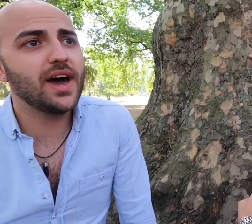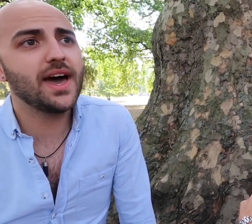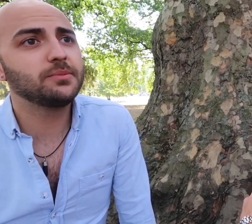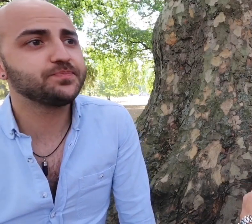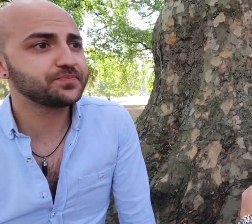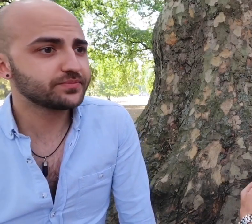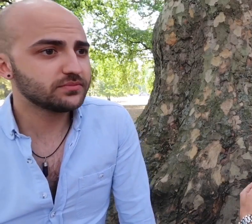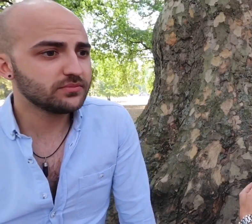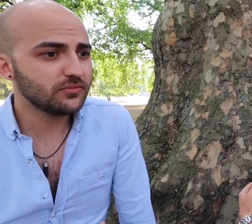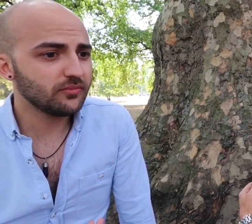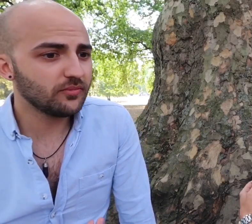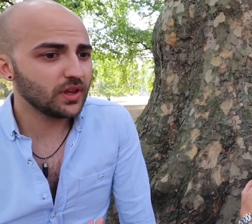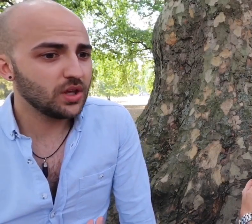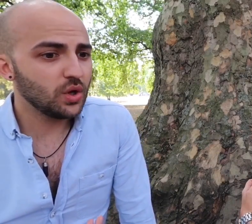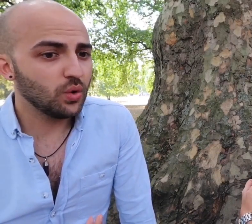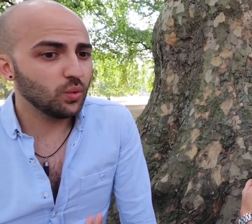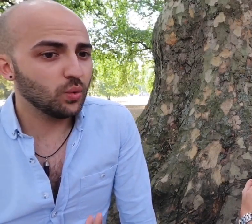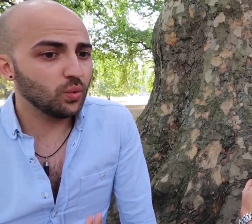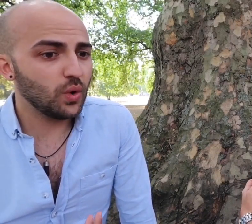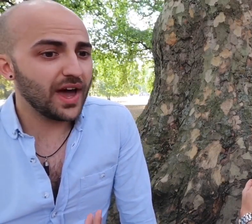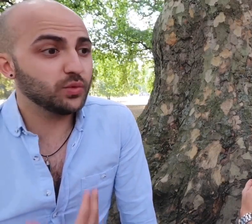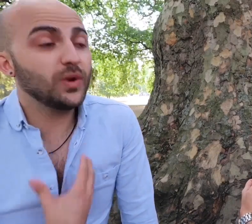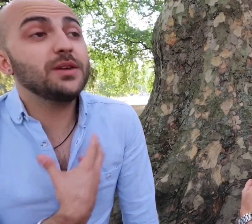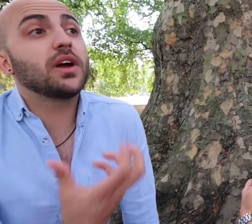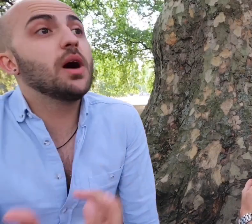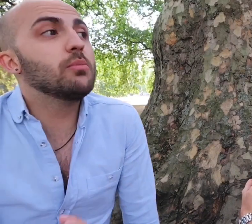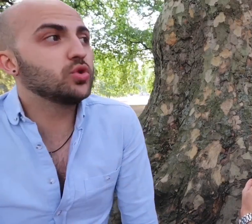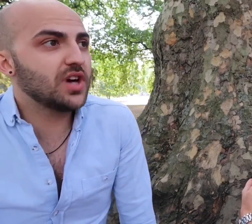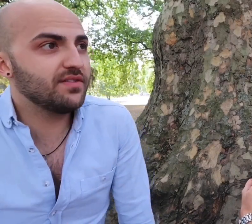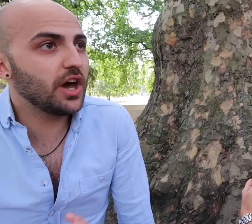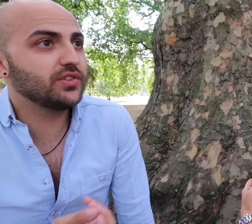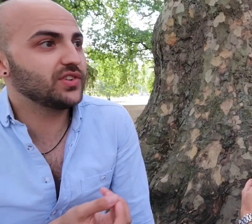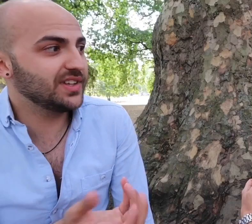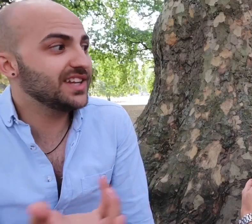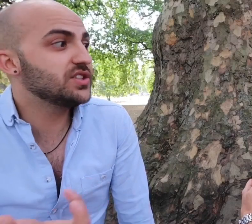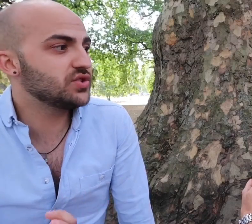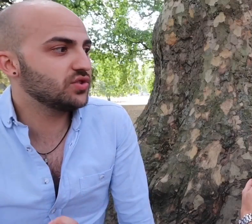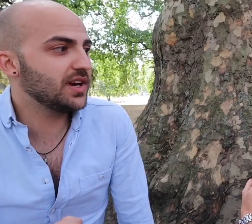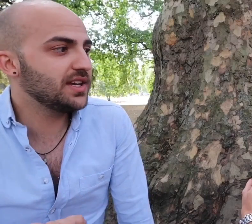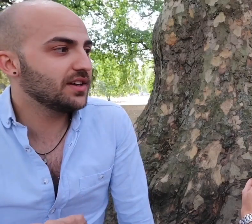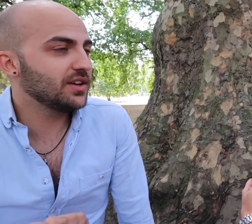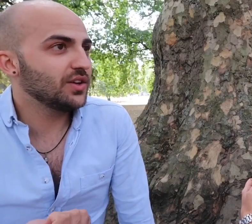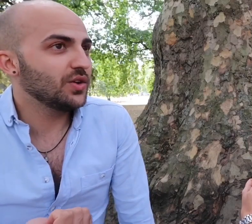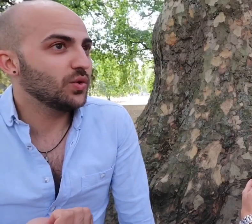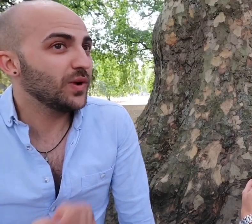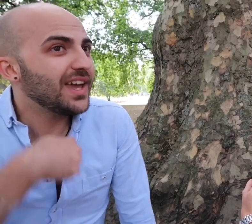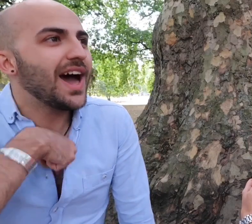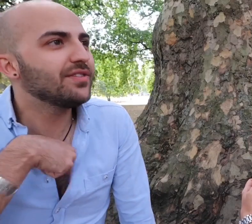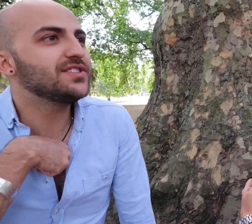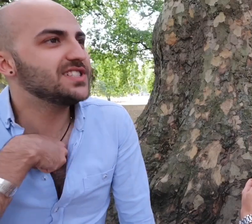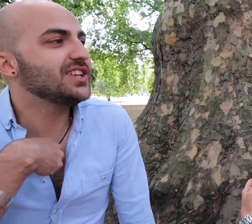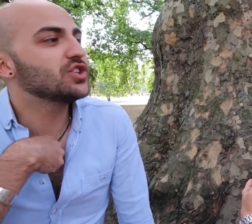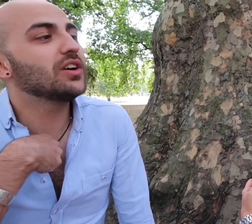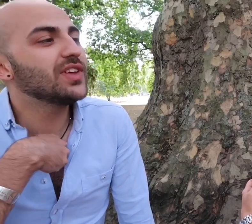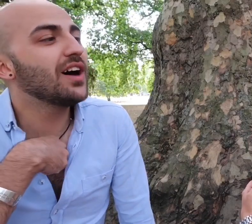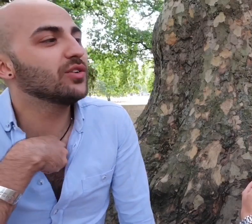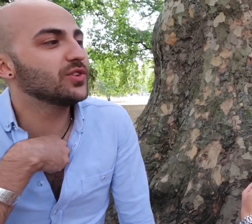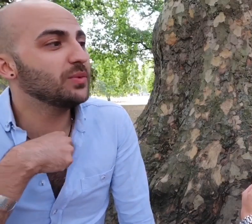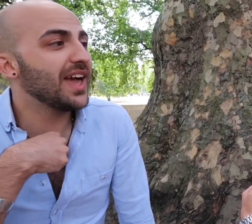where as we become more diverse as an industry we have to teach ourselves and